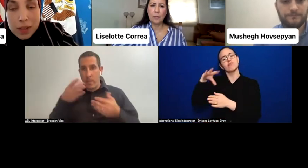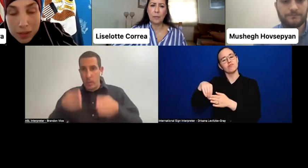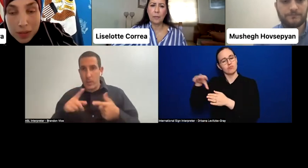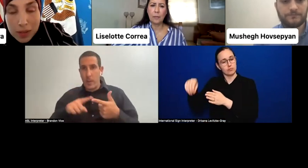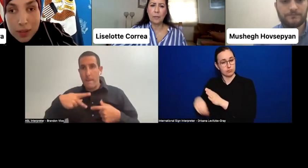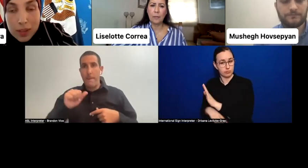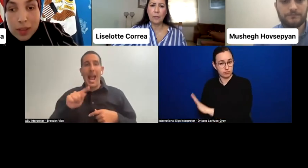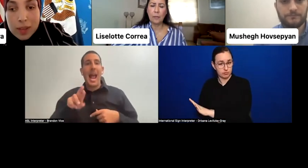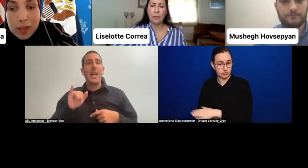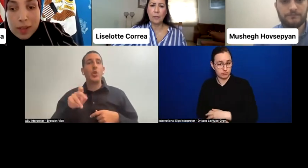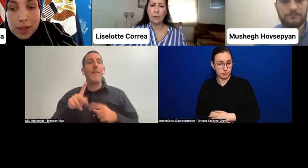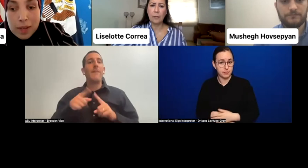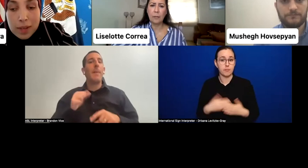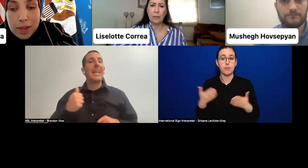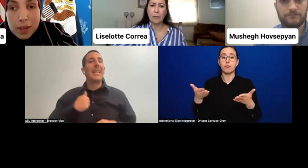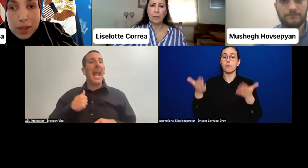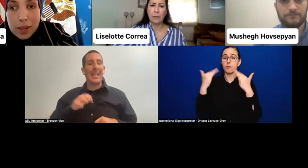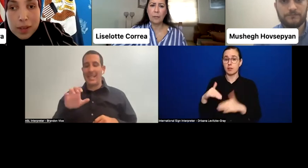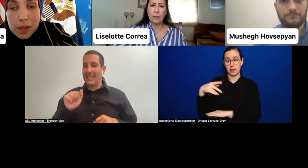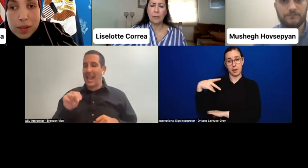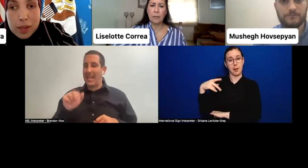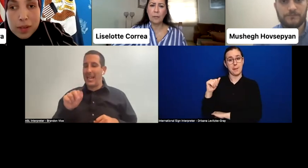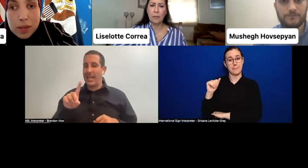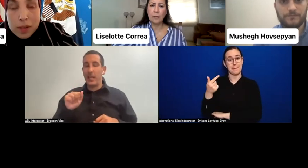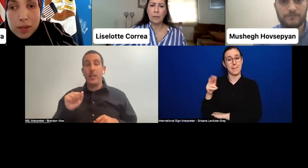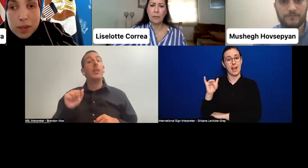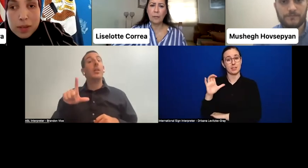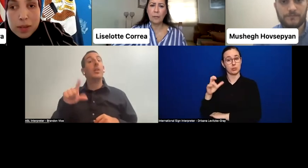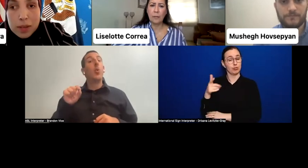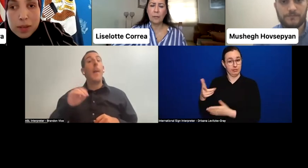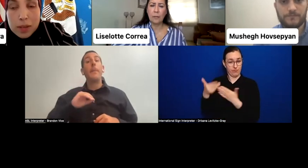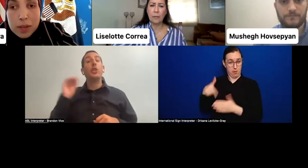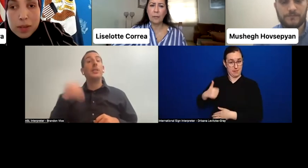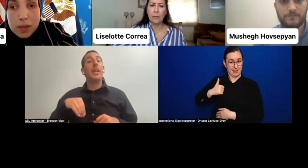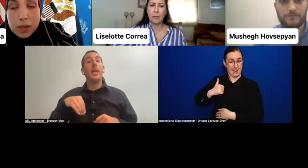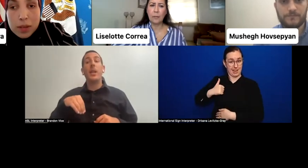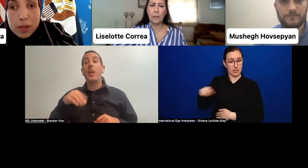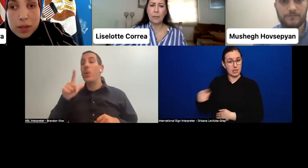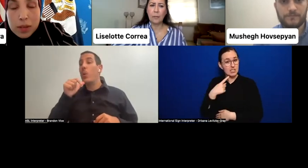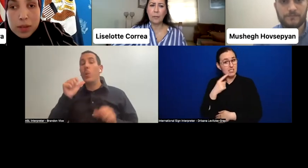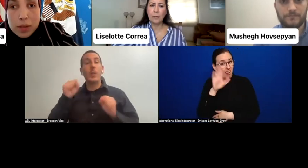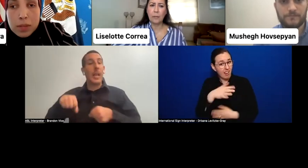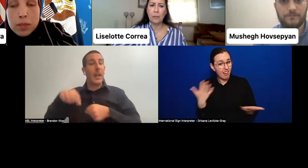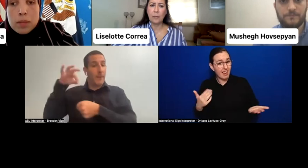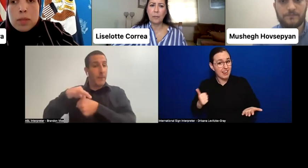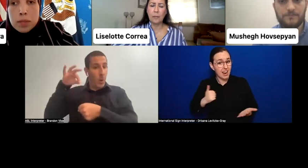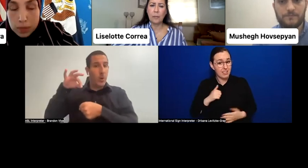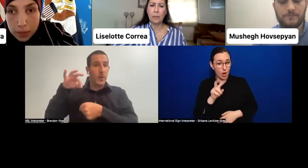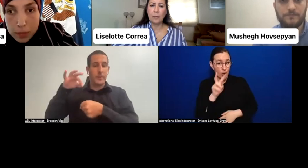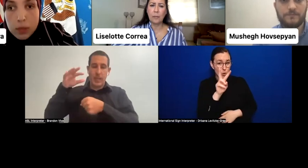points out rightly that, "In Canada, 20% of eligible voters have one or more disabilities.